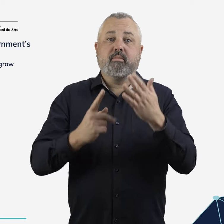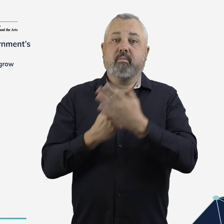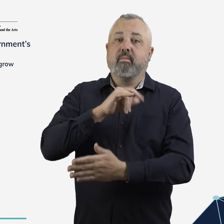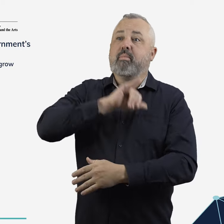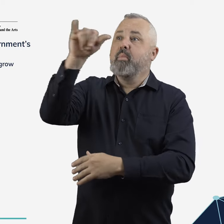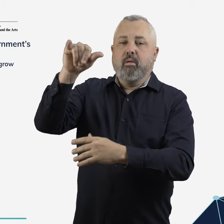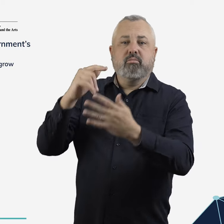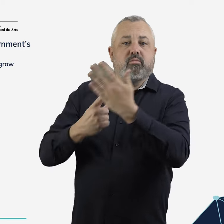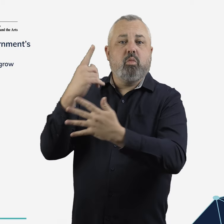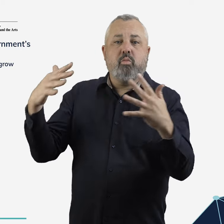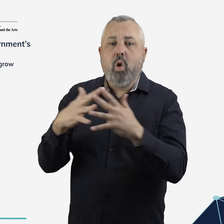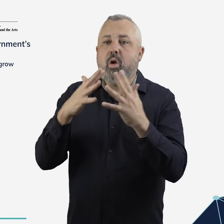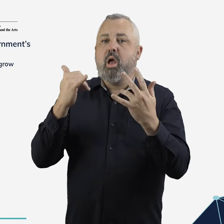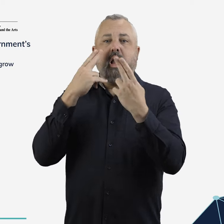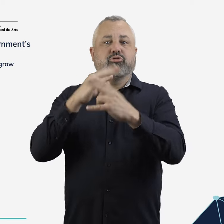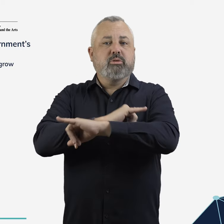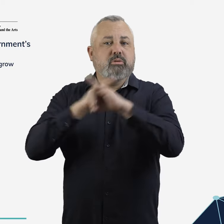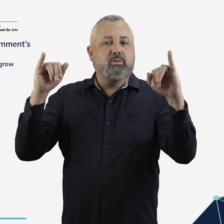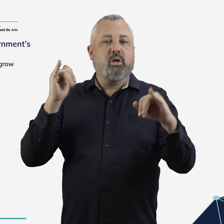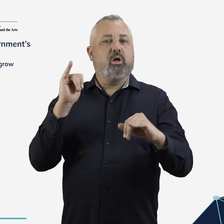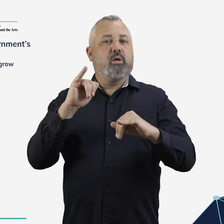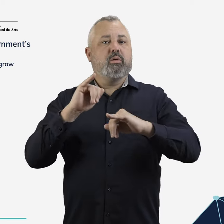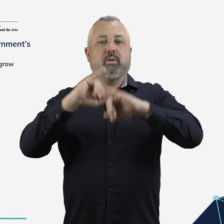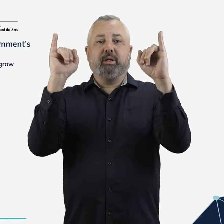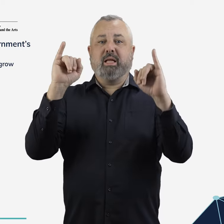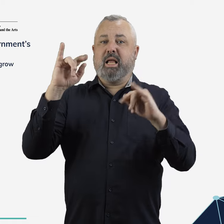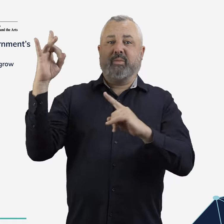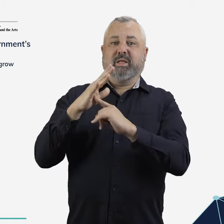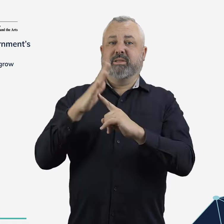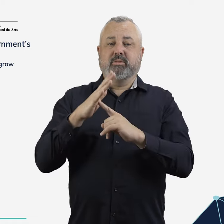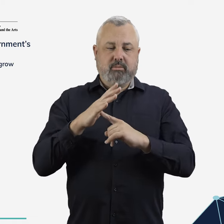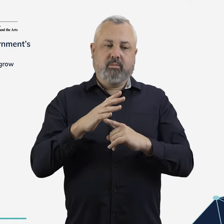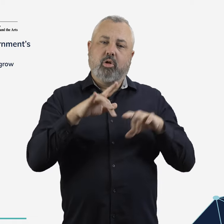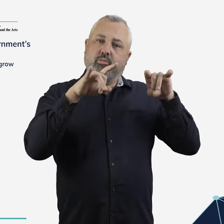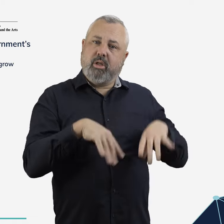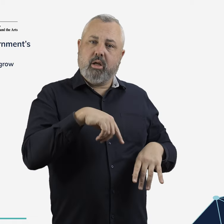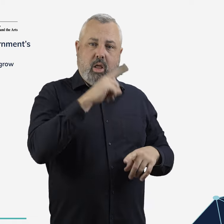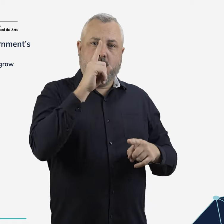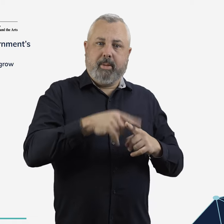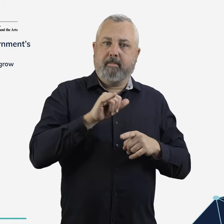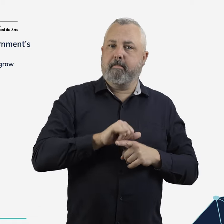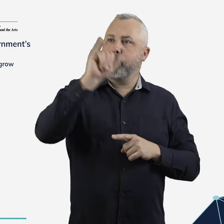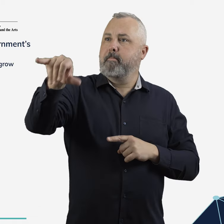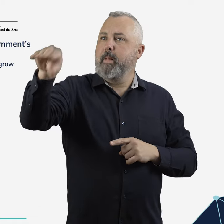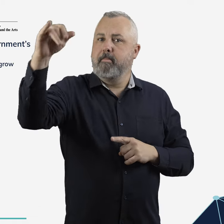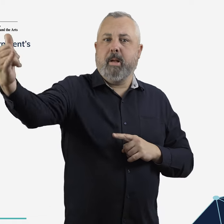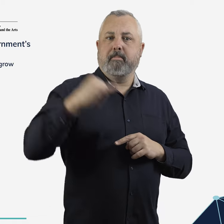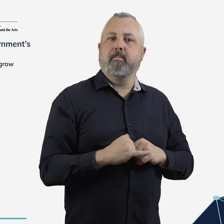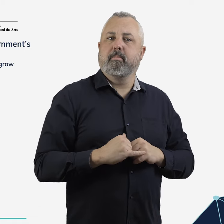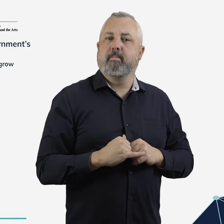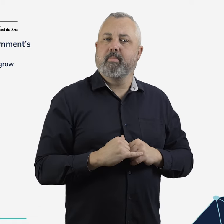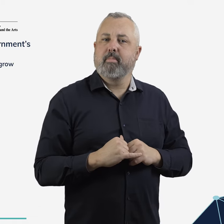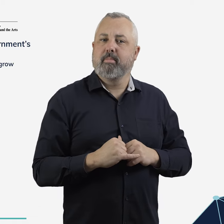capacity that Australians rely on in times of need, such as emergencies and natural disasters.